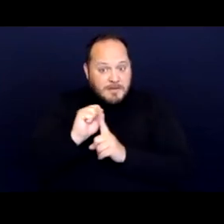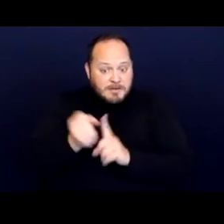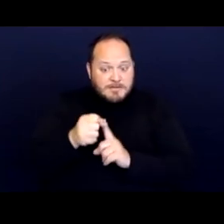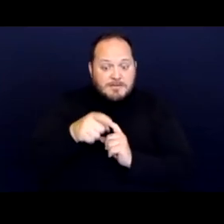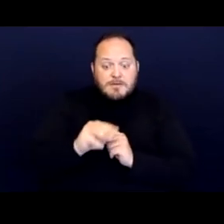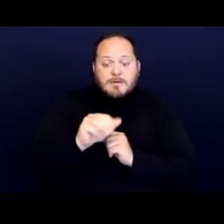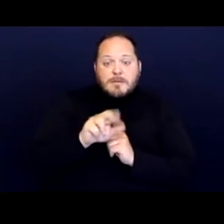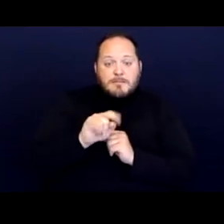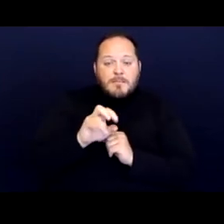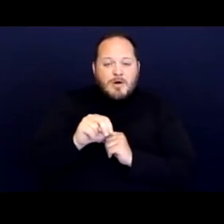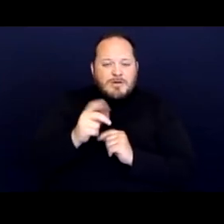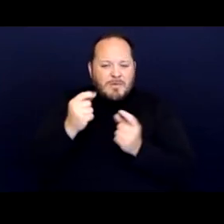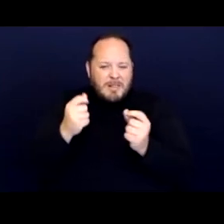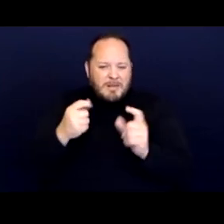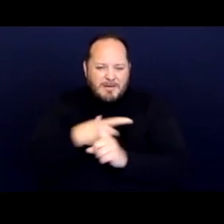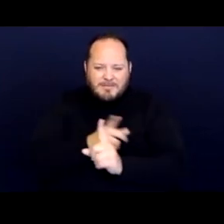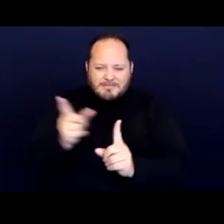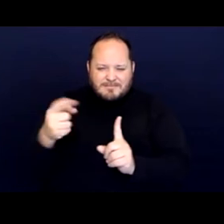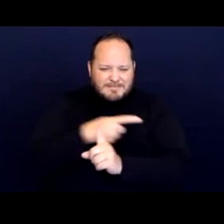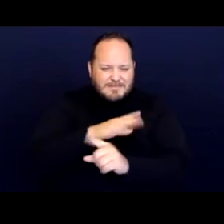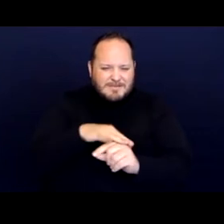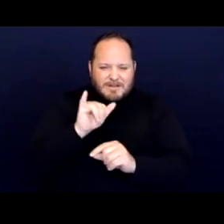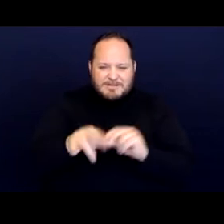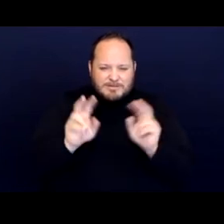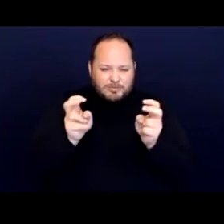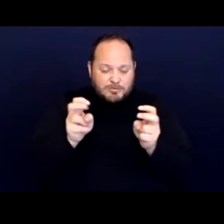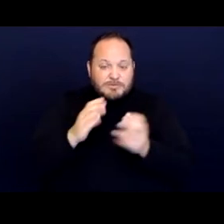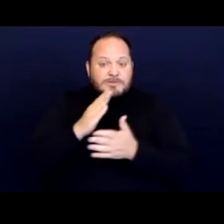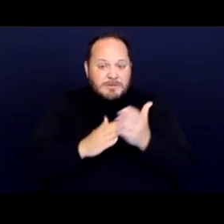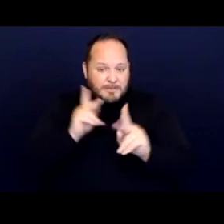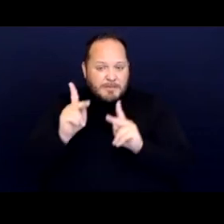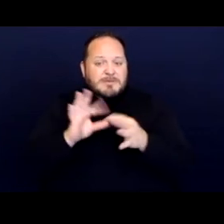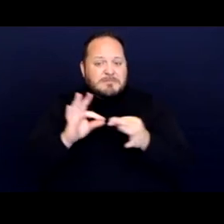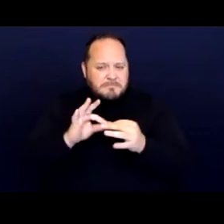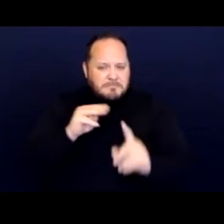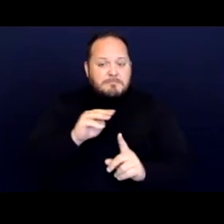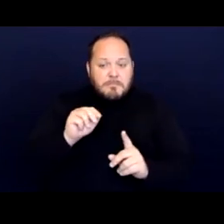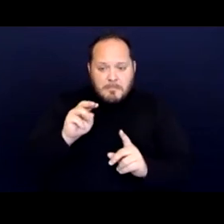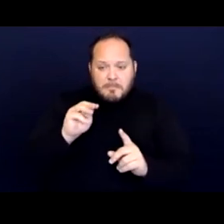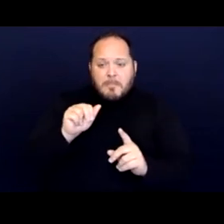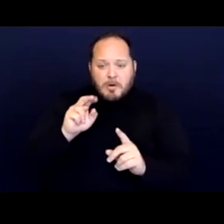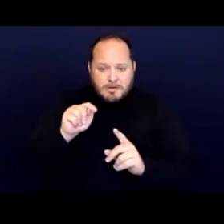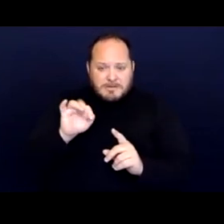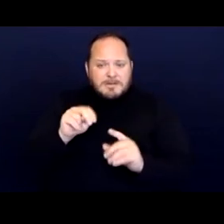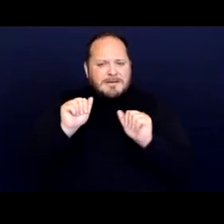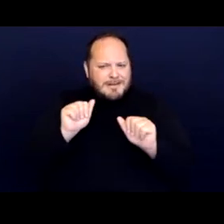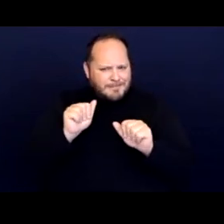kind of all over the map on this issue. Some have said that Martin can be distinguished when there's civil enforcement.